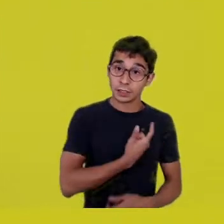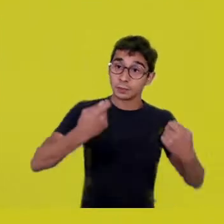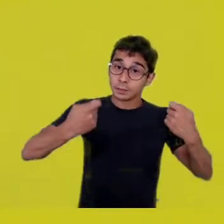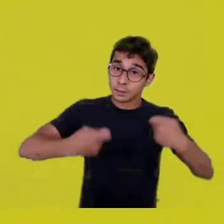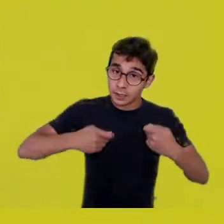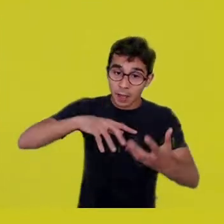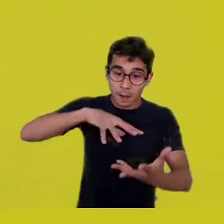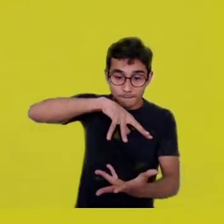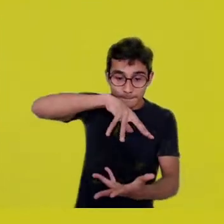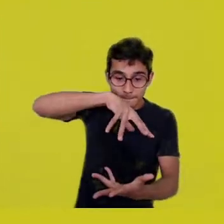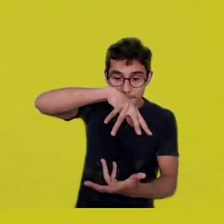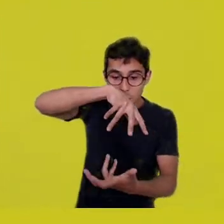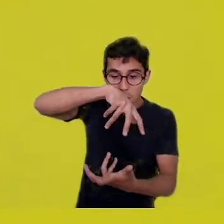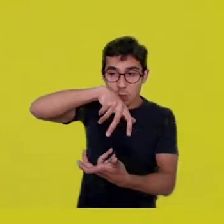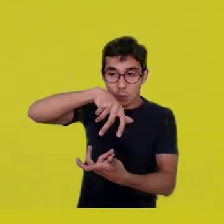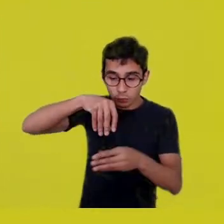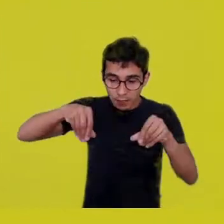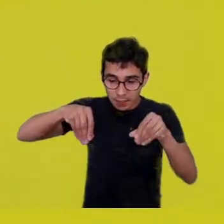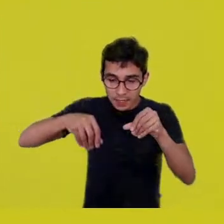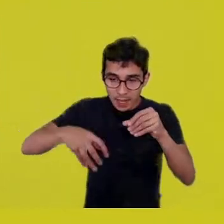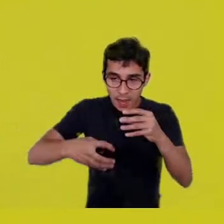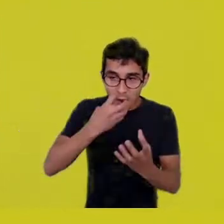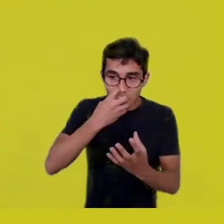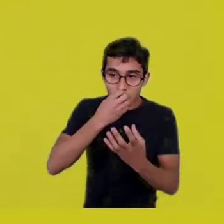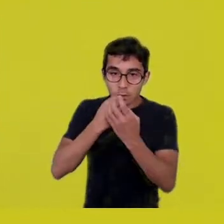in order to produce reactions